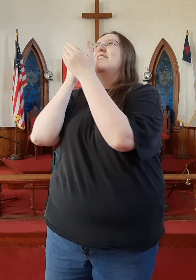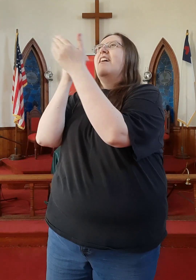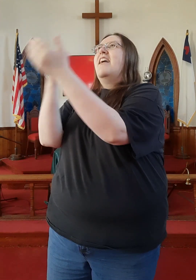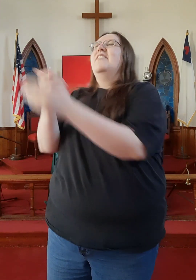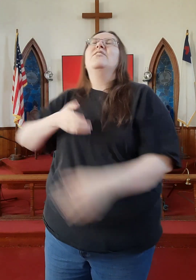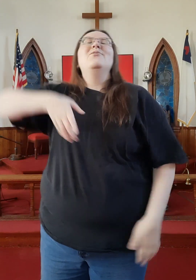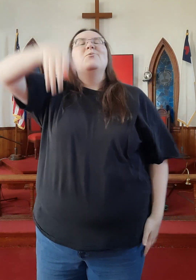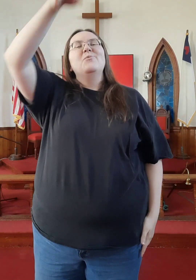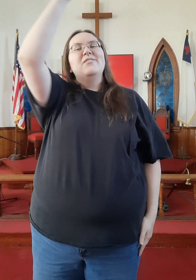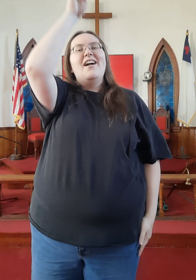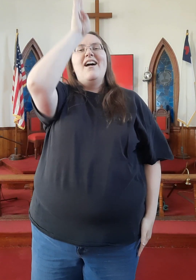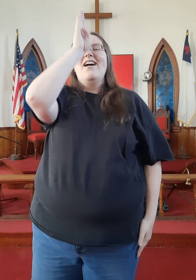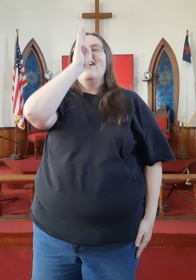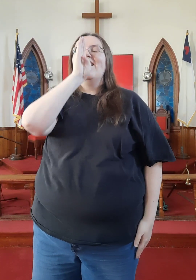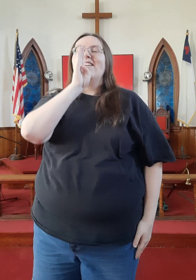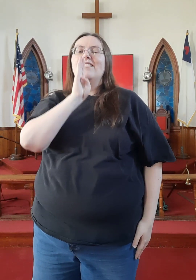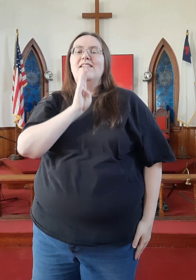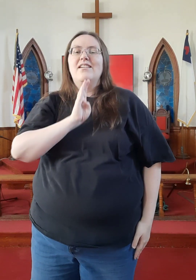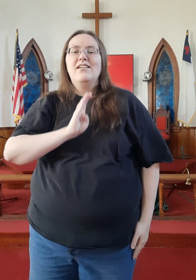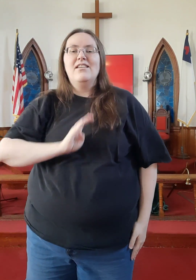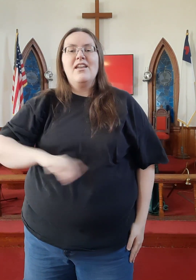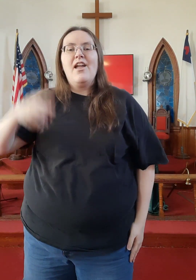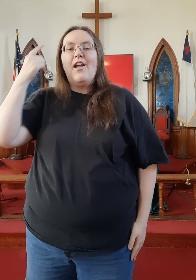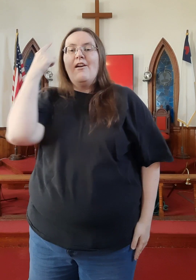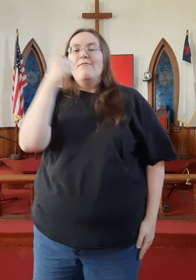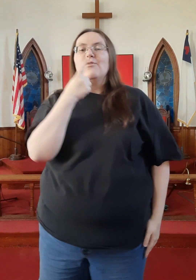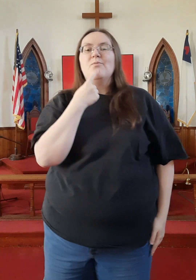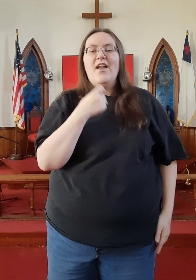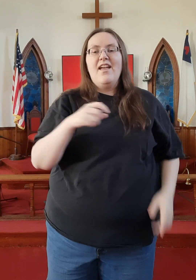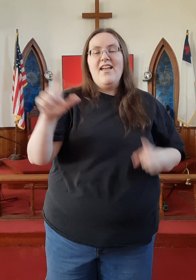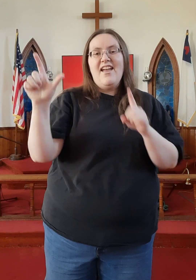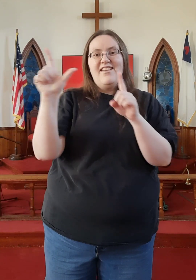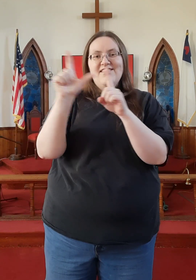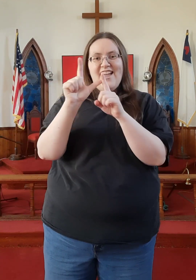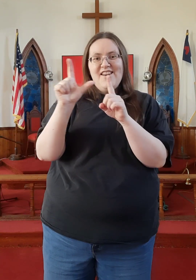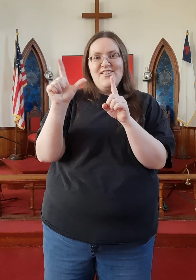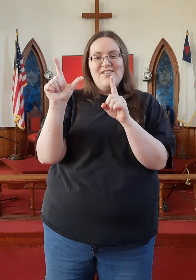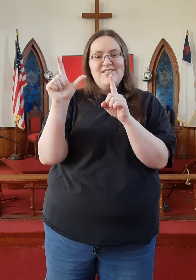Thank You, God, for red letters